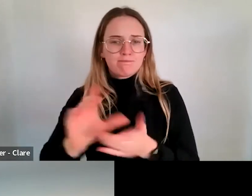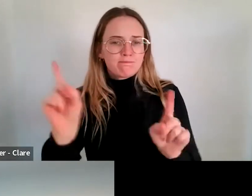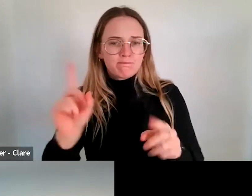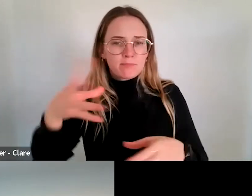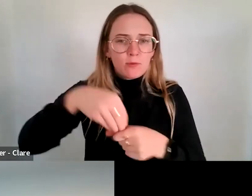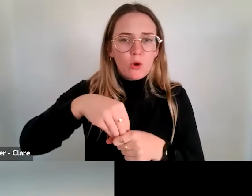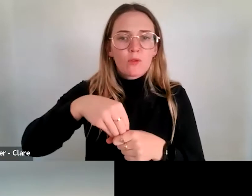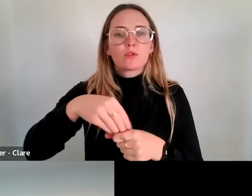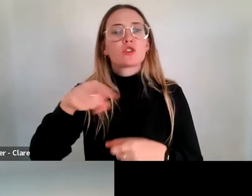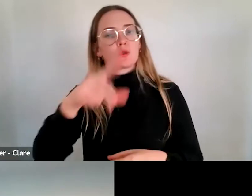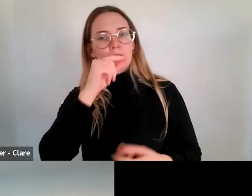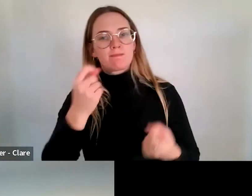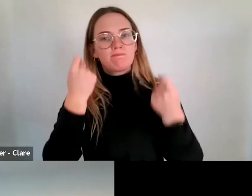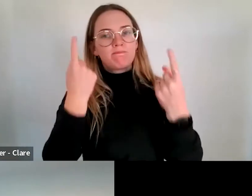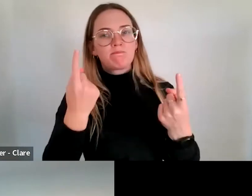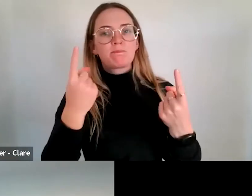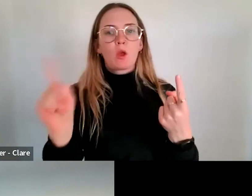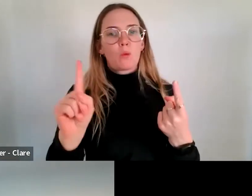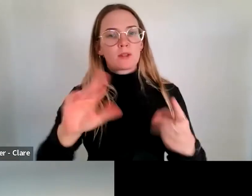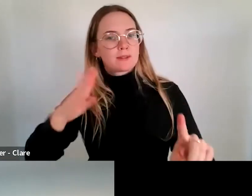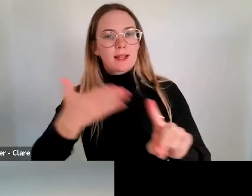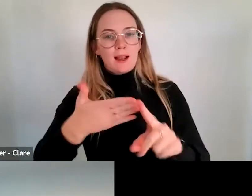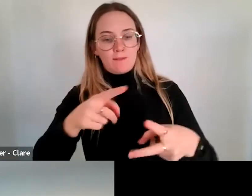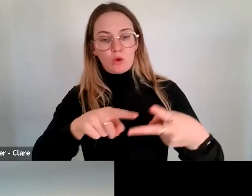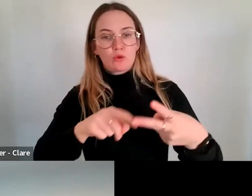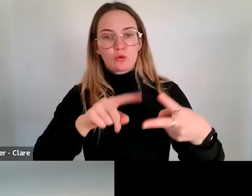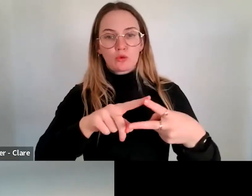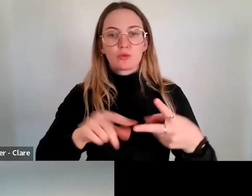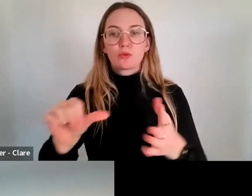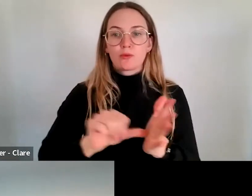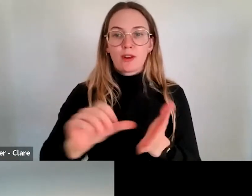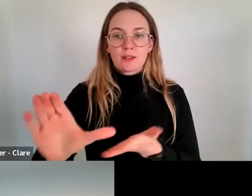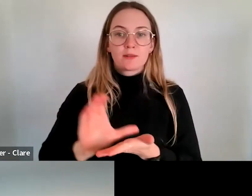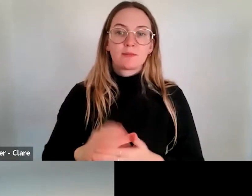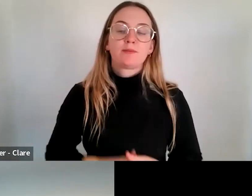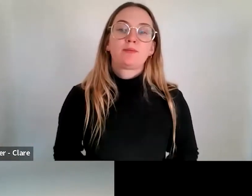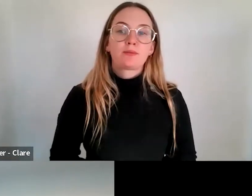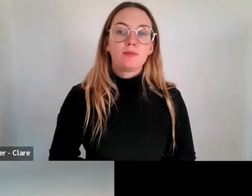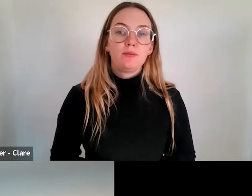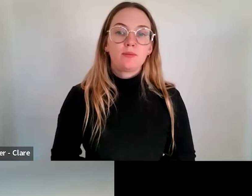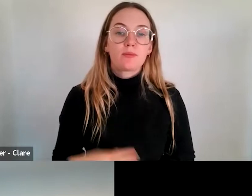of what the purpose of them is, but also we are very keen to hear from you,